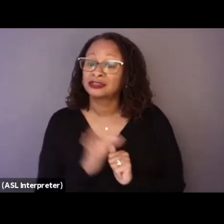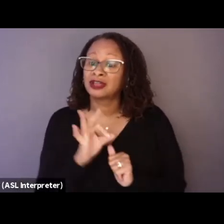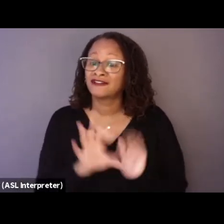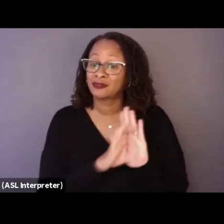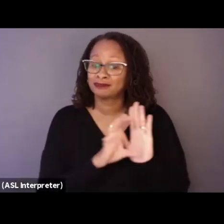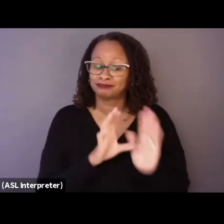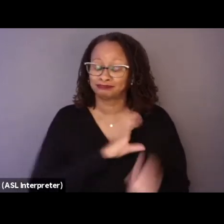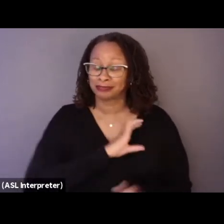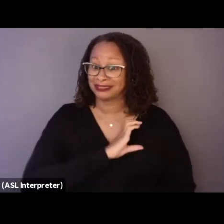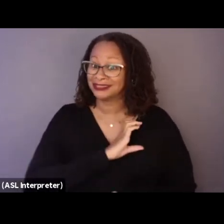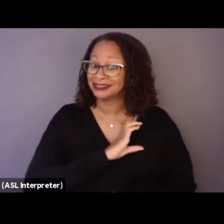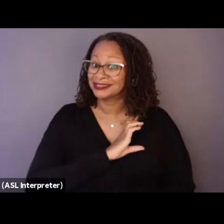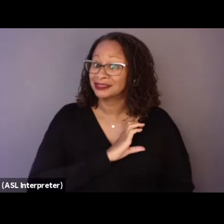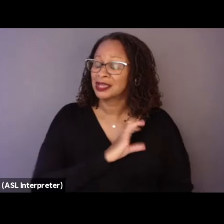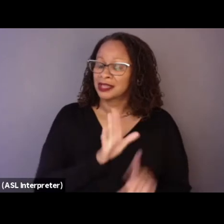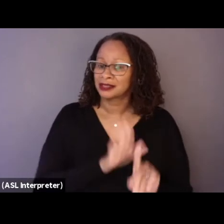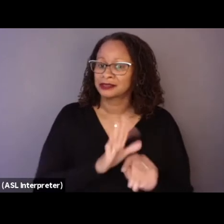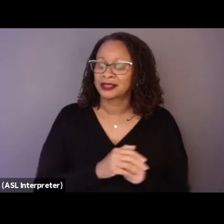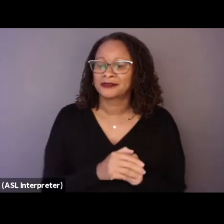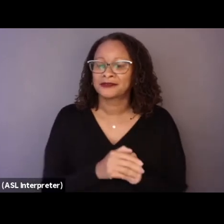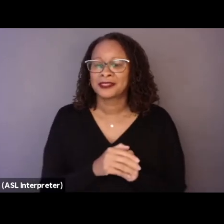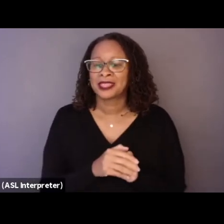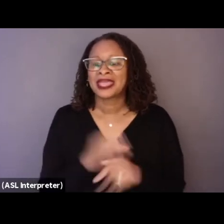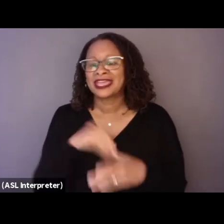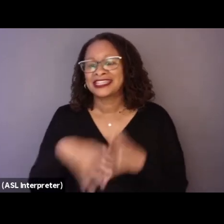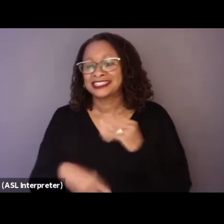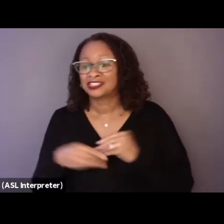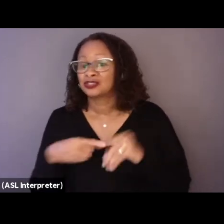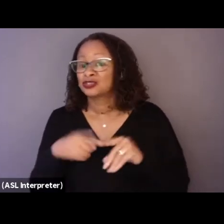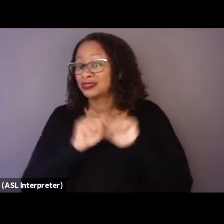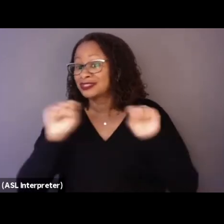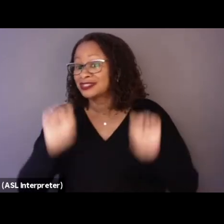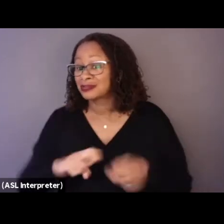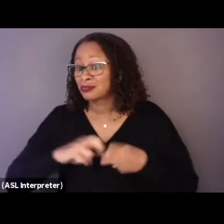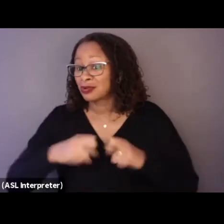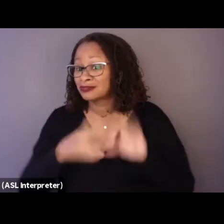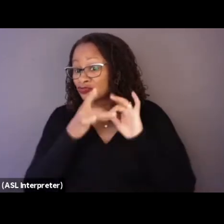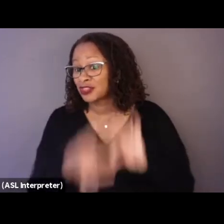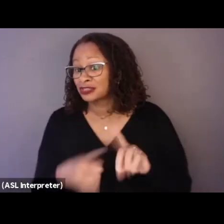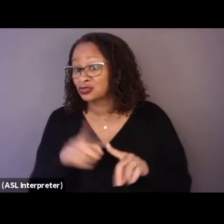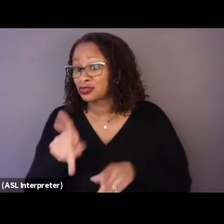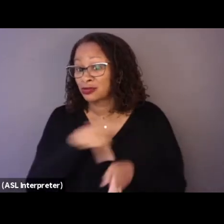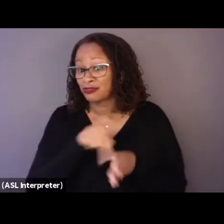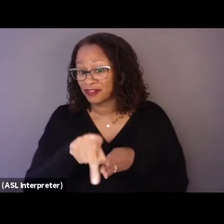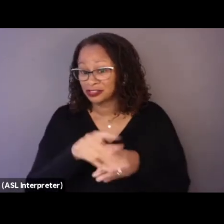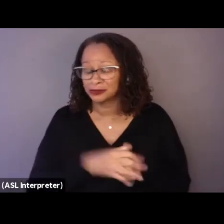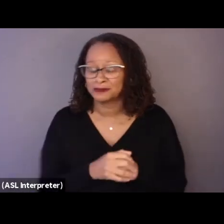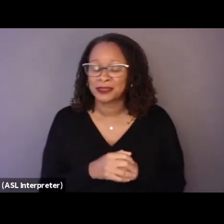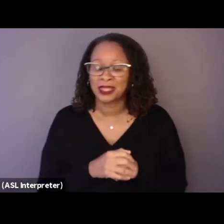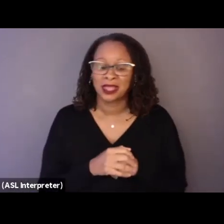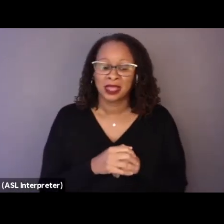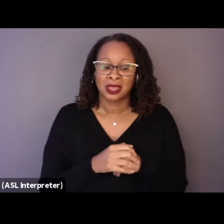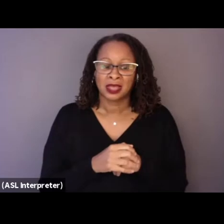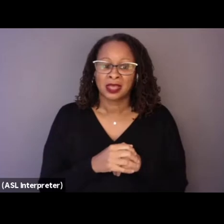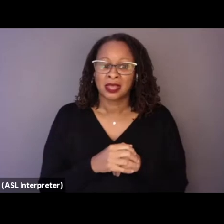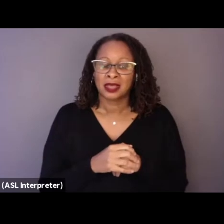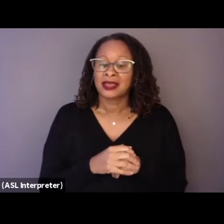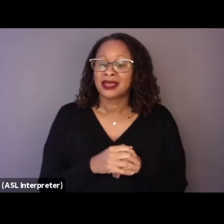in addition to the systemic problems related to their profession. And Alonso Ruizpalacios is a great filmmaker